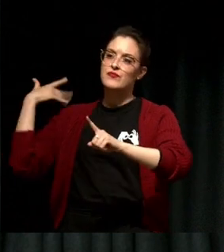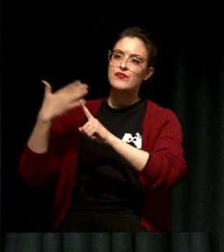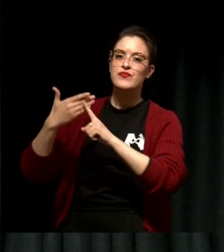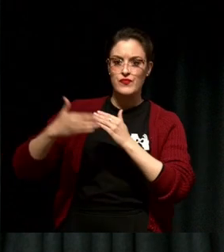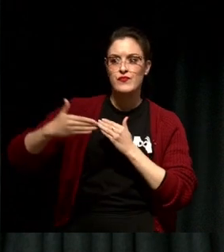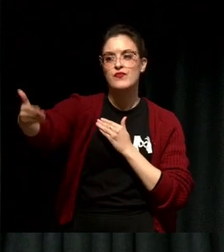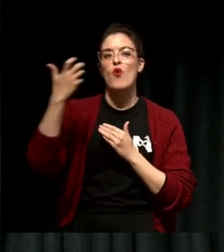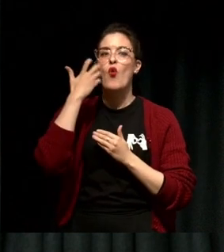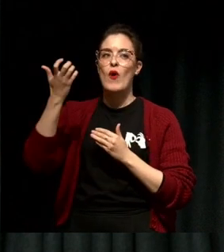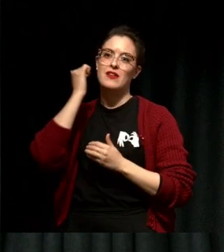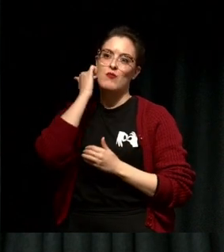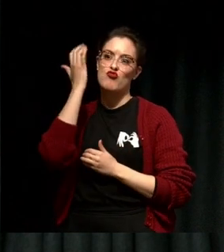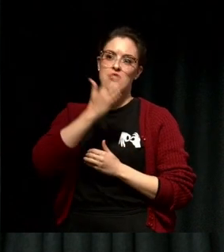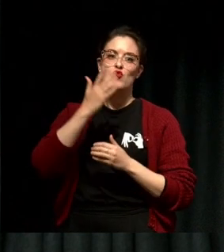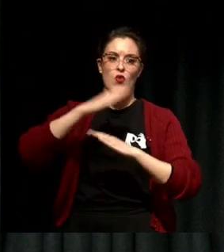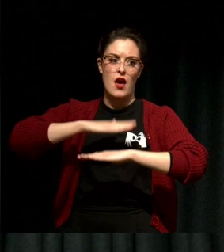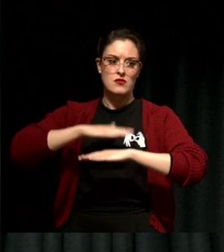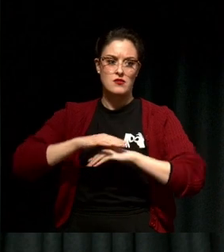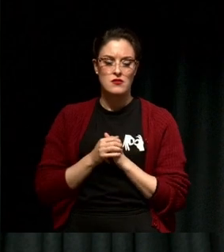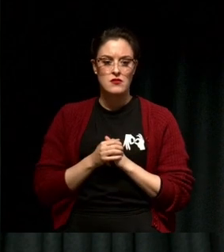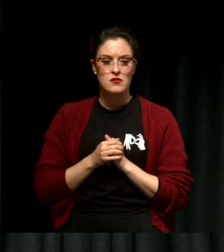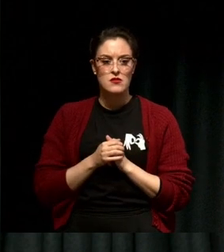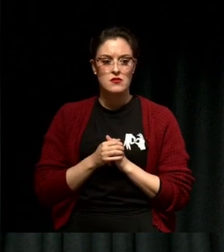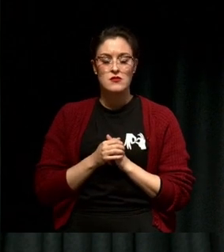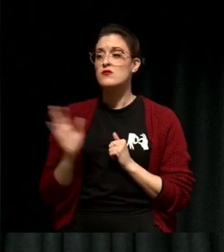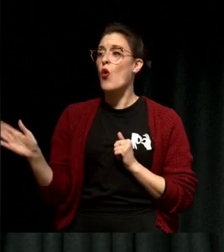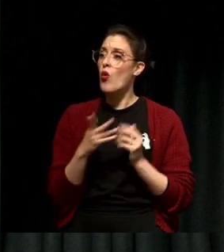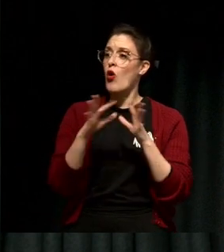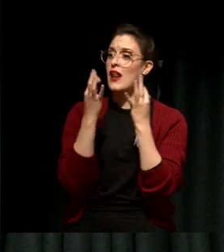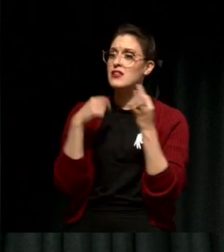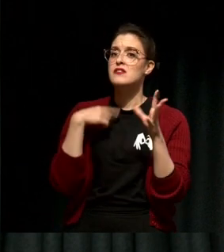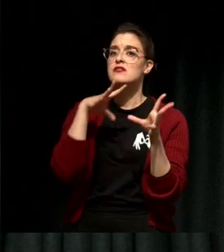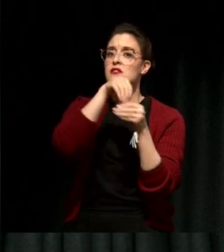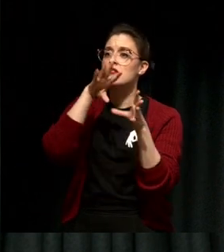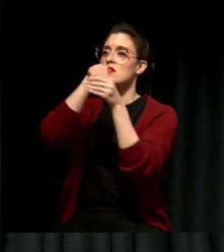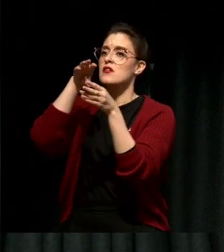And in the organizations that I work with and the work that I do we advocate for reconciliation